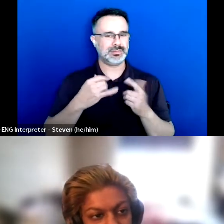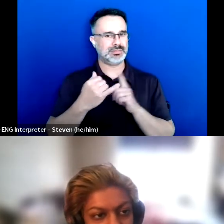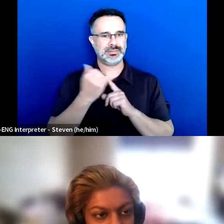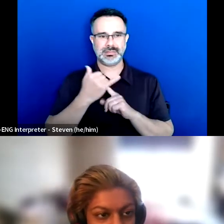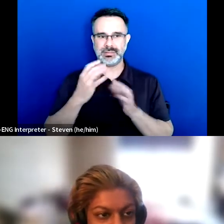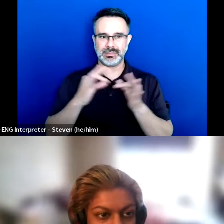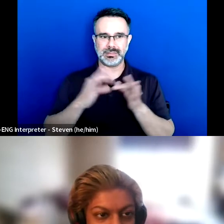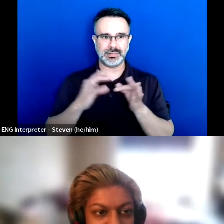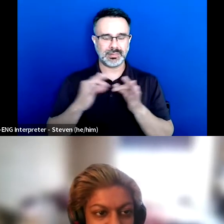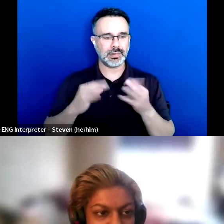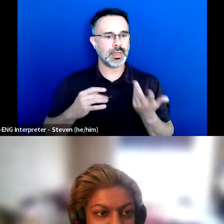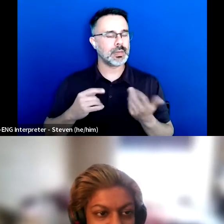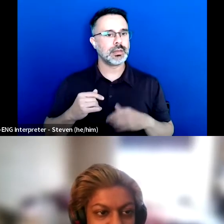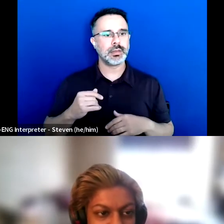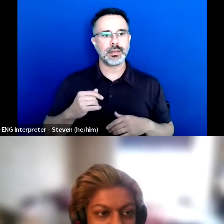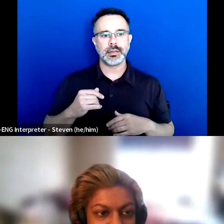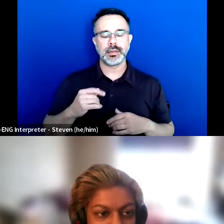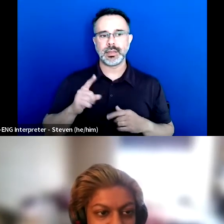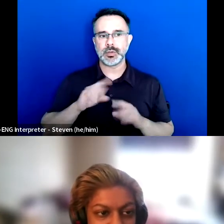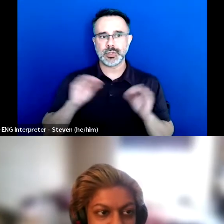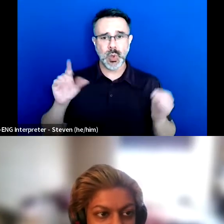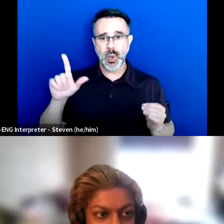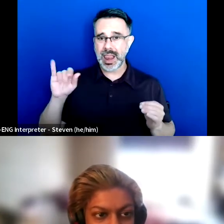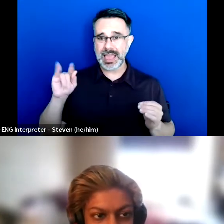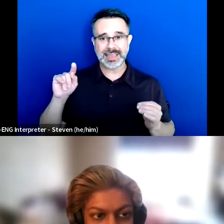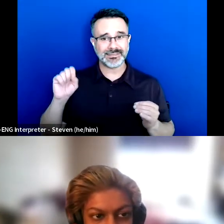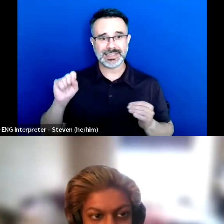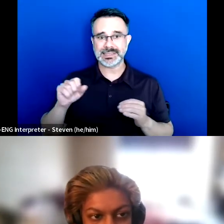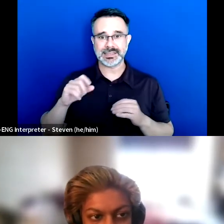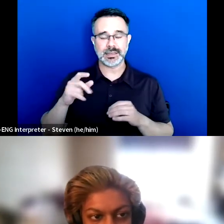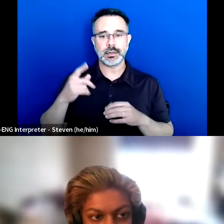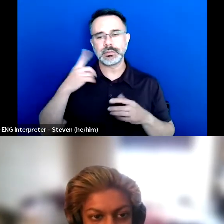And we didn't really ever learn about disability in school.